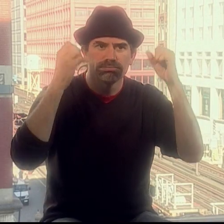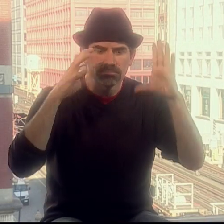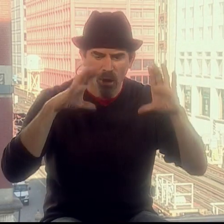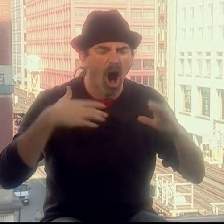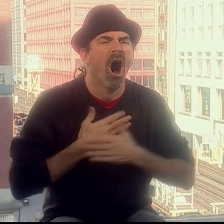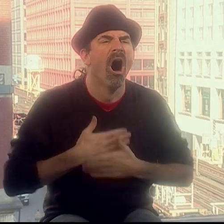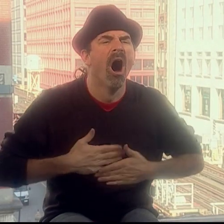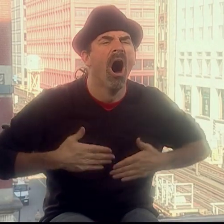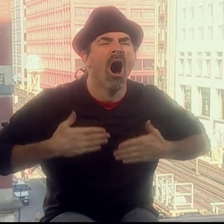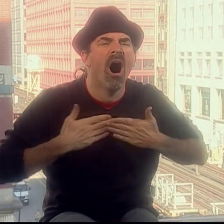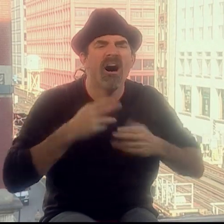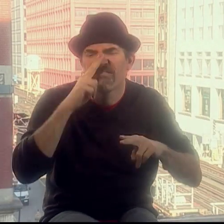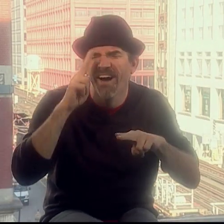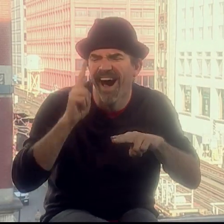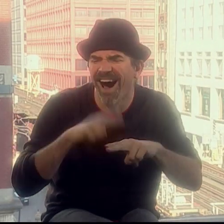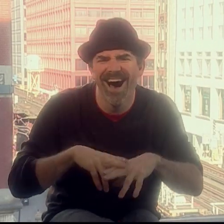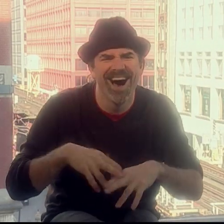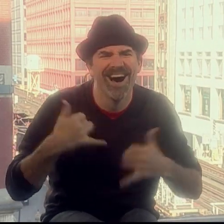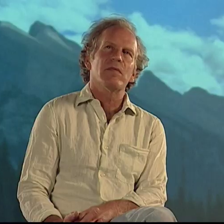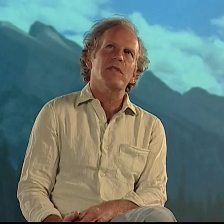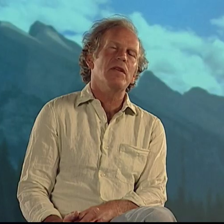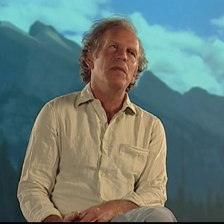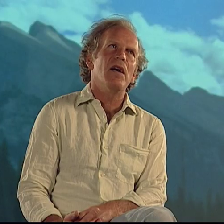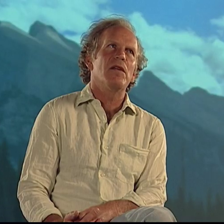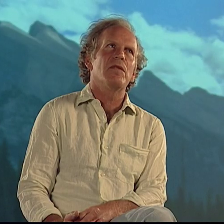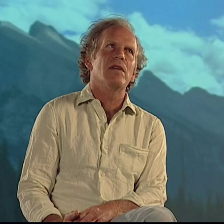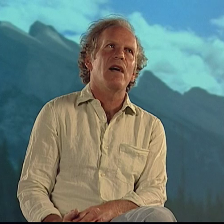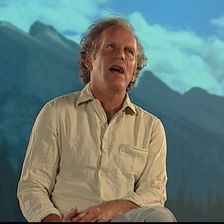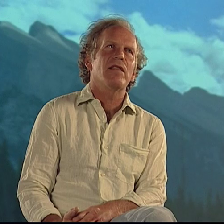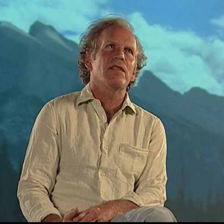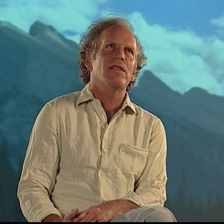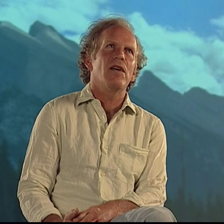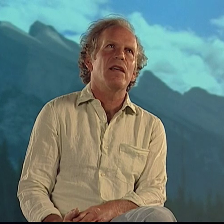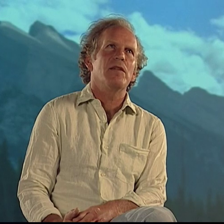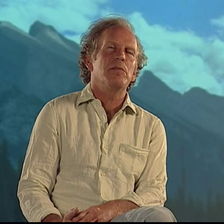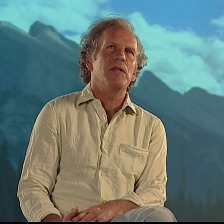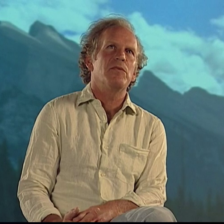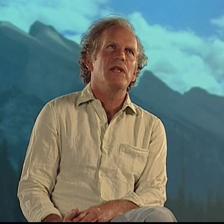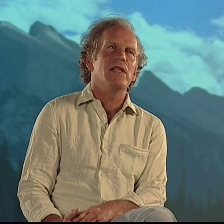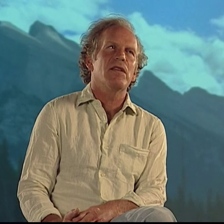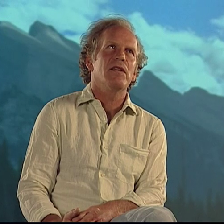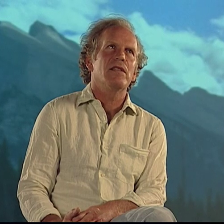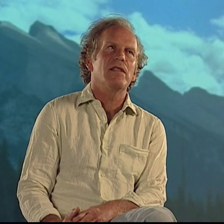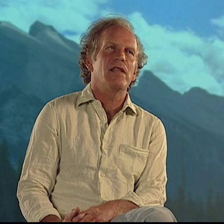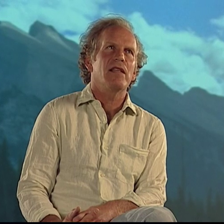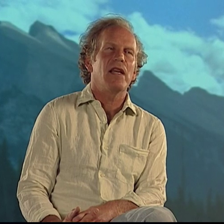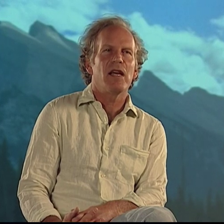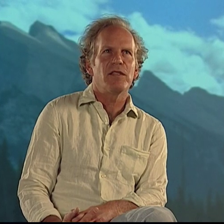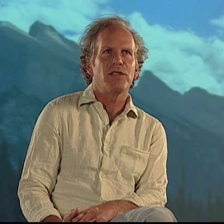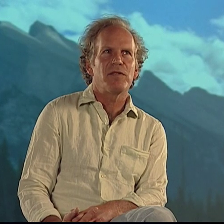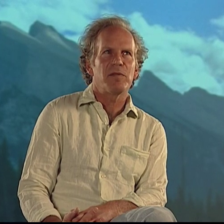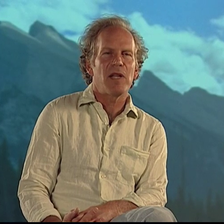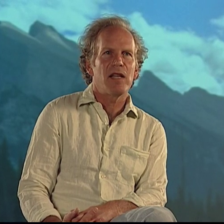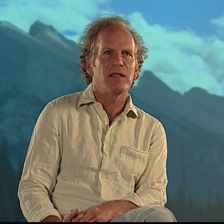So I tried it, and it was so much fun! Somehow I thought it would be really good to take the energy from that,